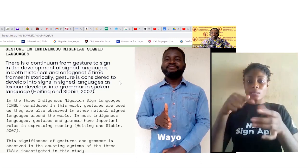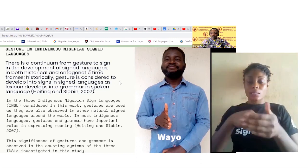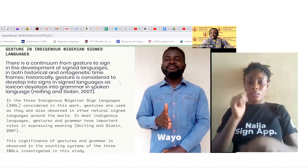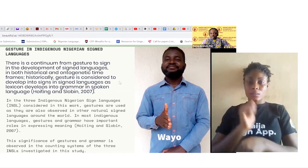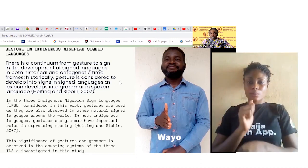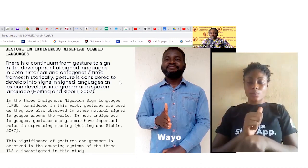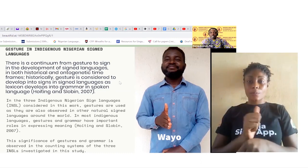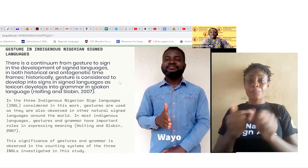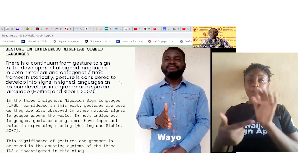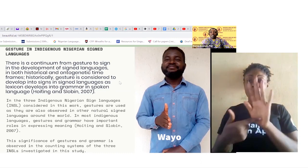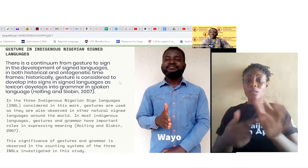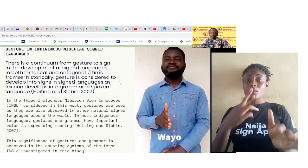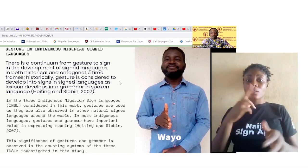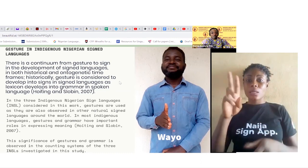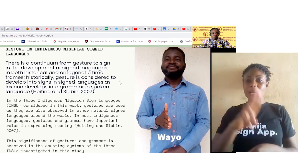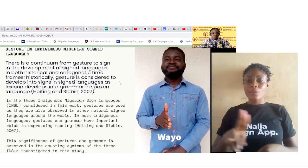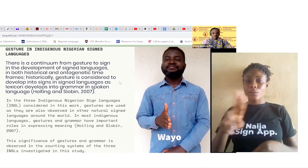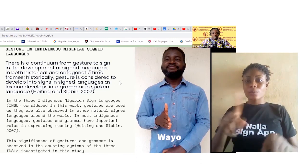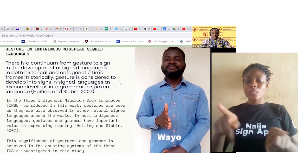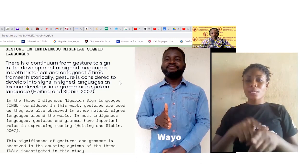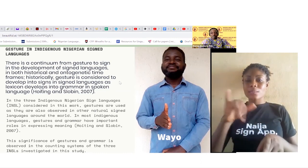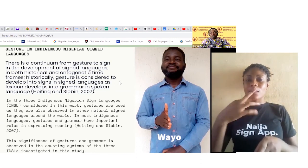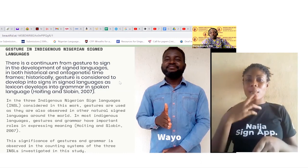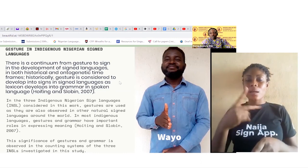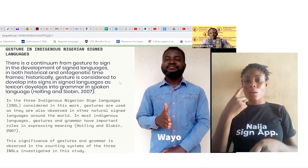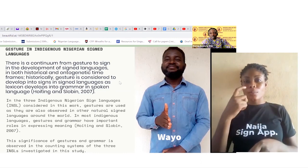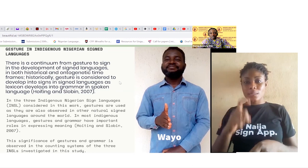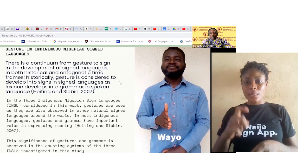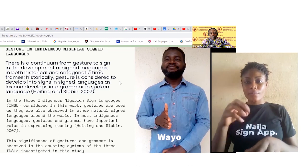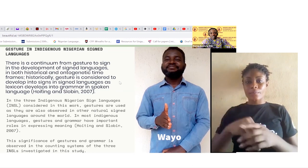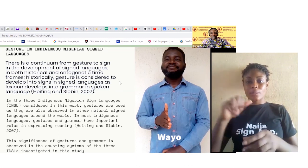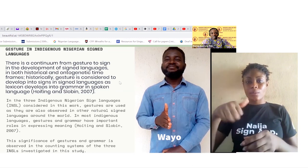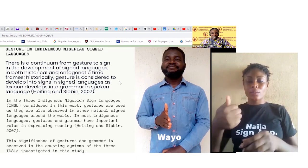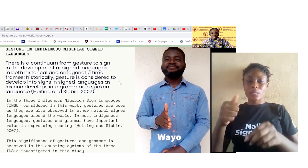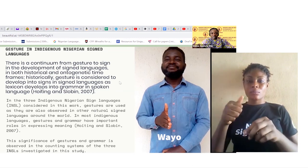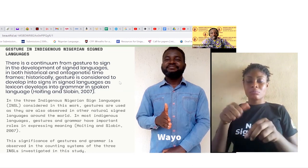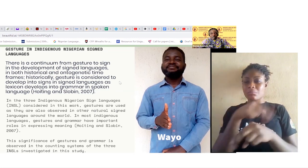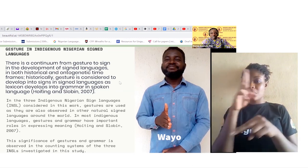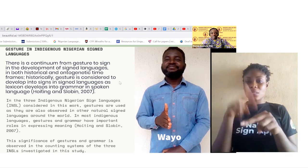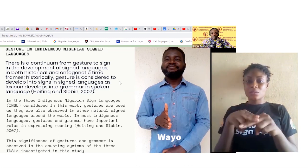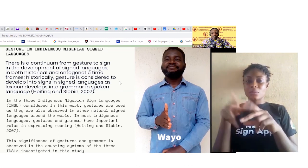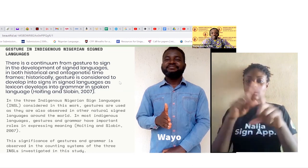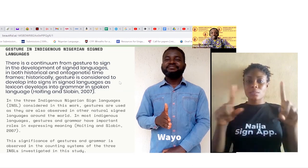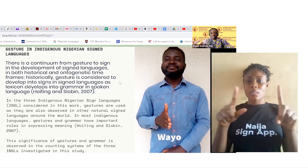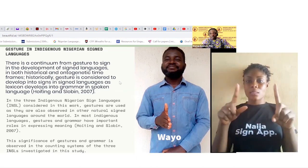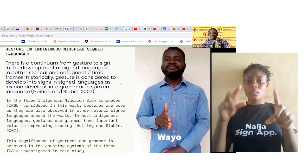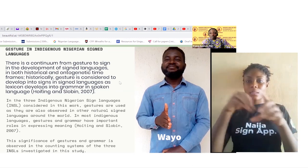other natural sign languages around the world so in most indigenous languages gestures and grammar